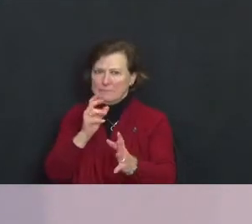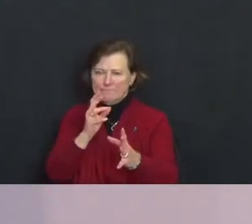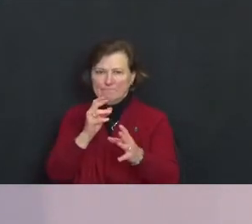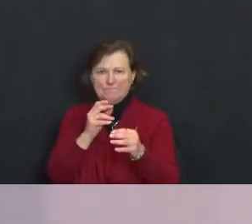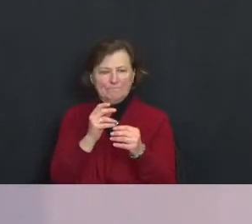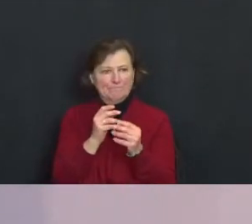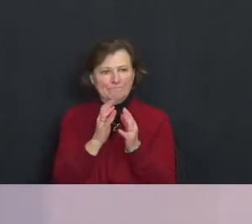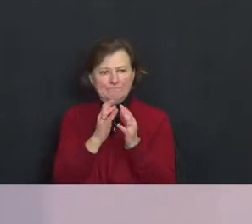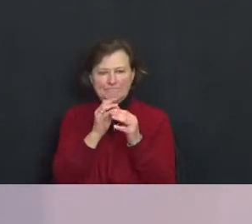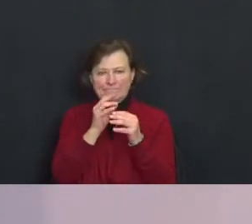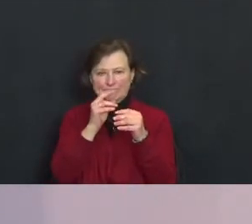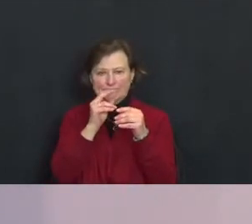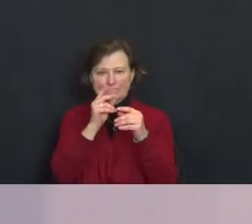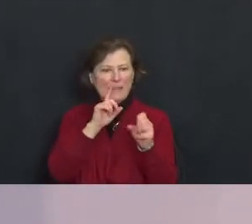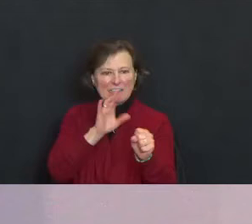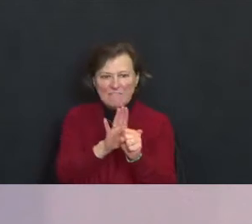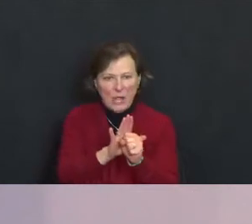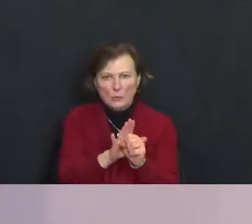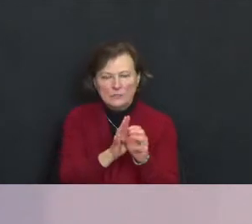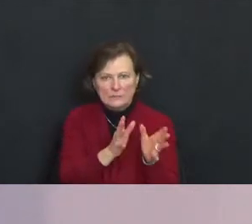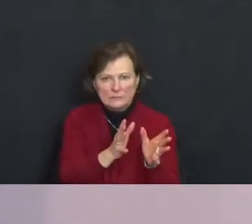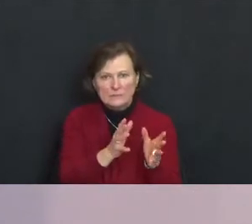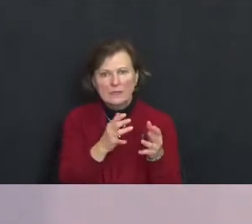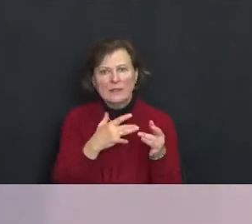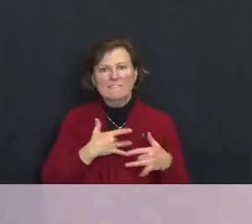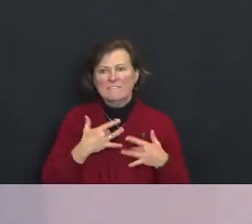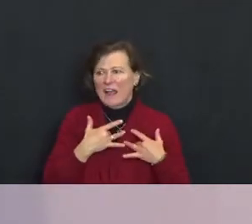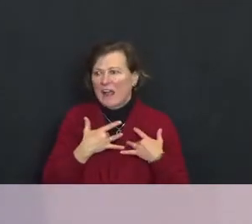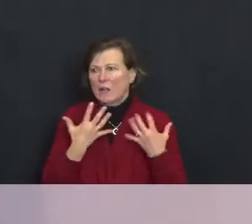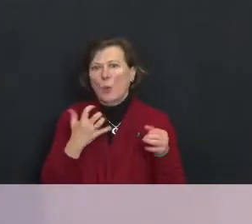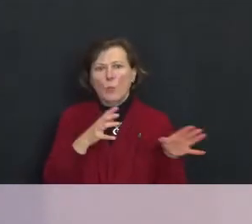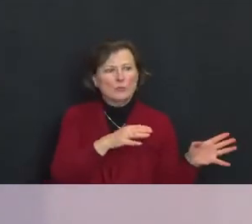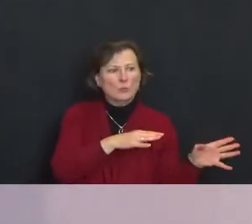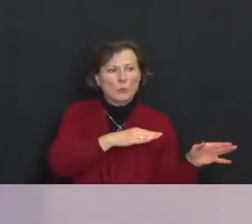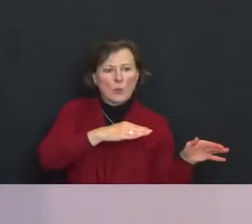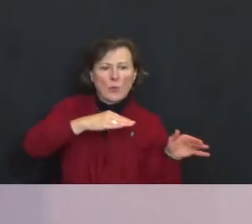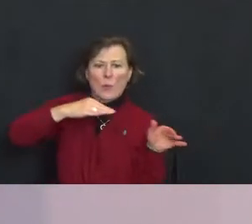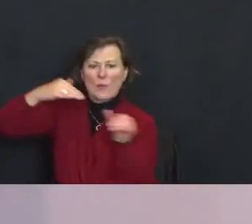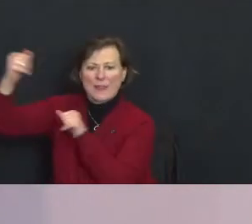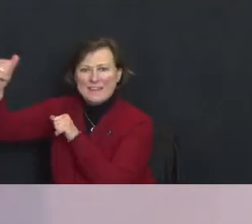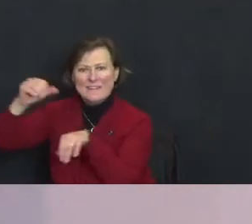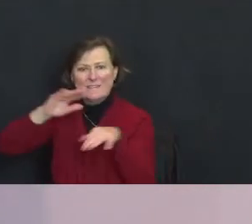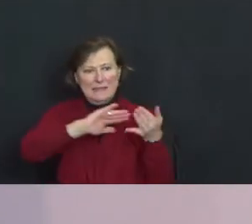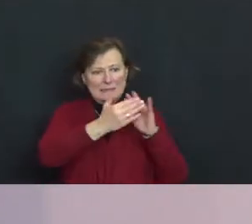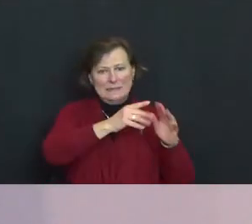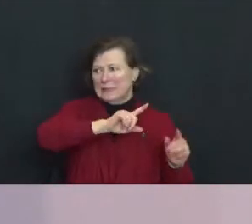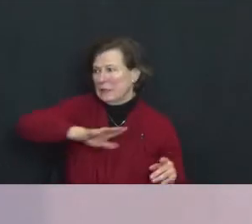this yearning to pull away from the cities, to go out into the desert and seek god and